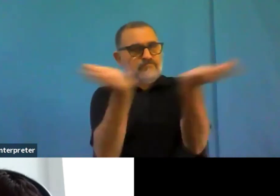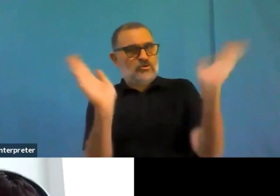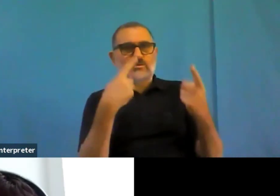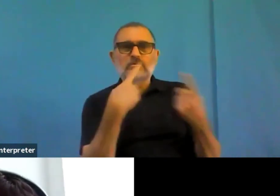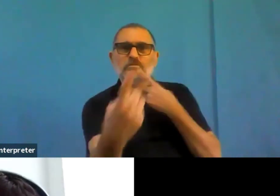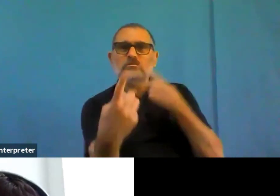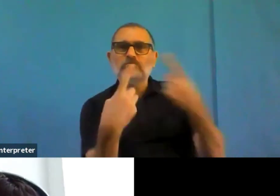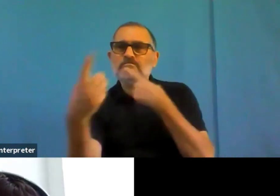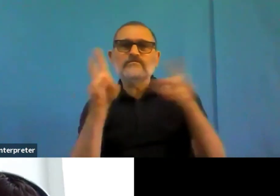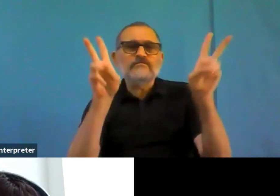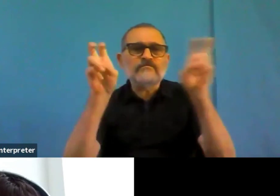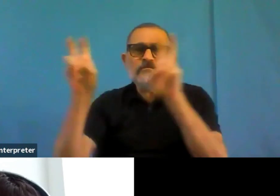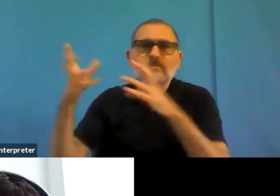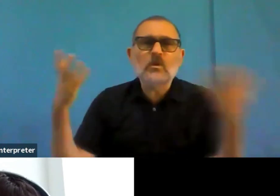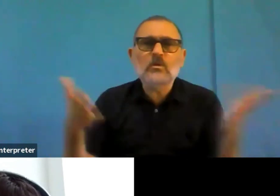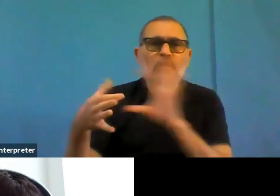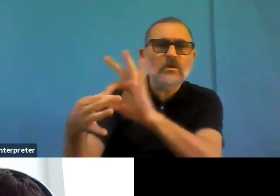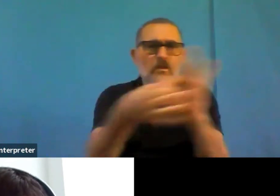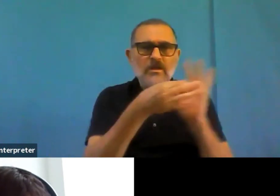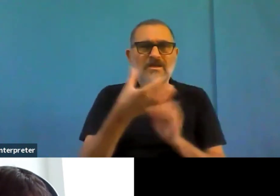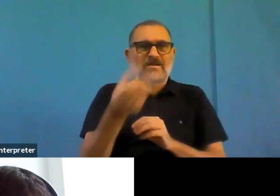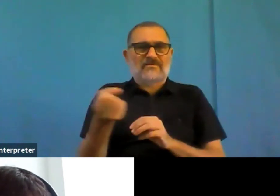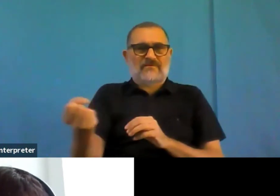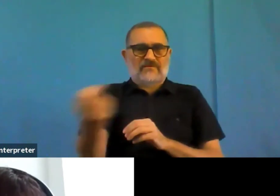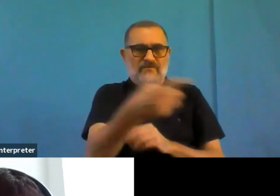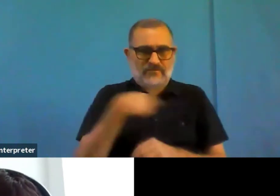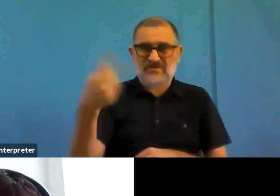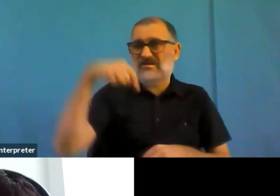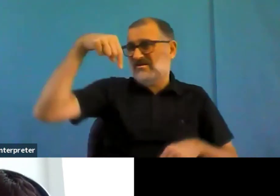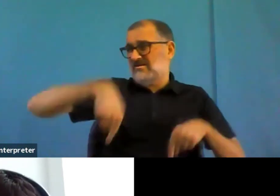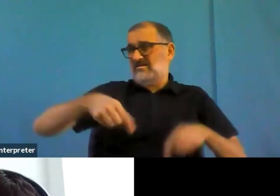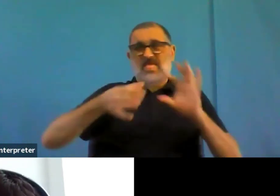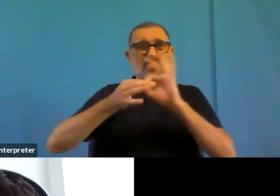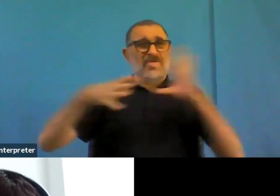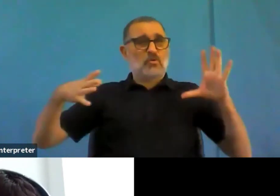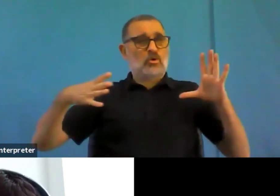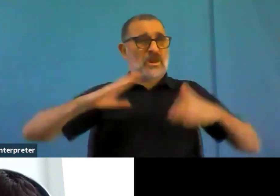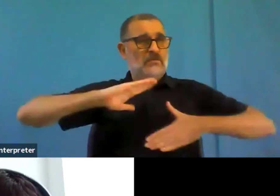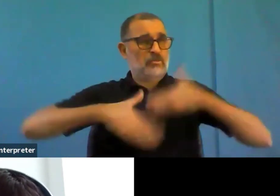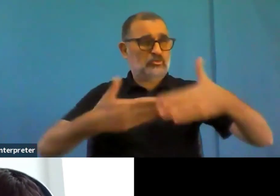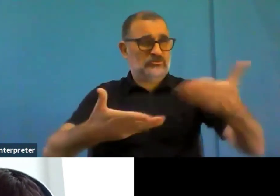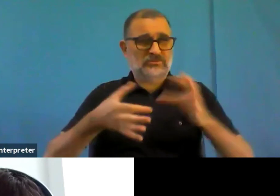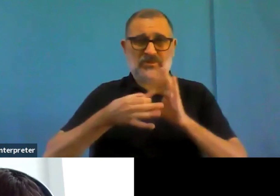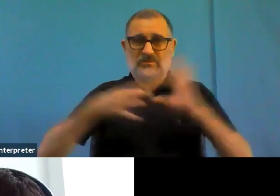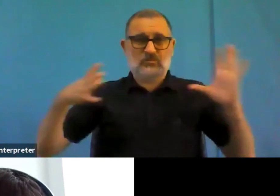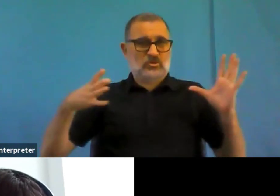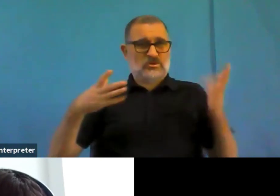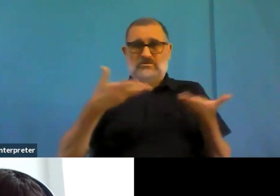And this is really, for everyone for all stakeholders and all everyone's voices is really important.